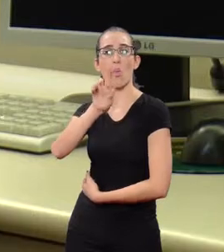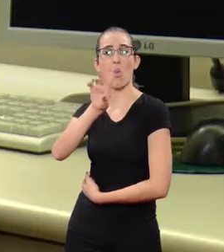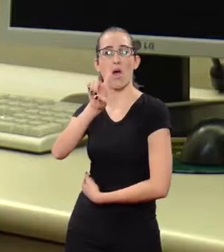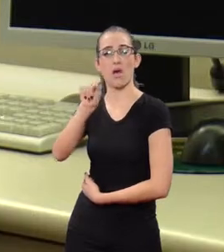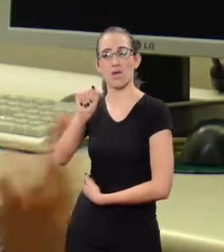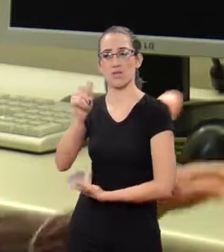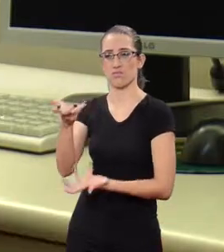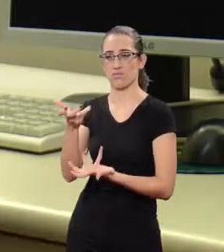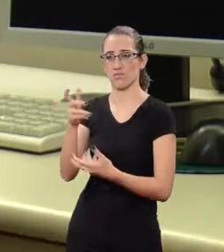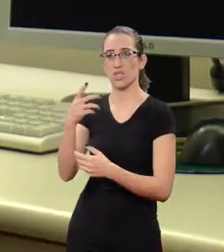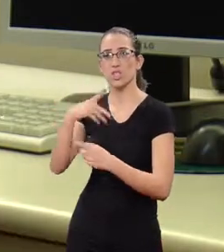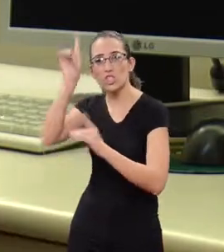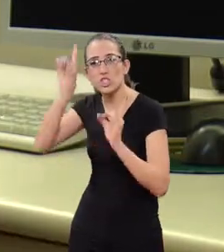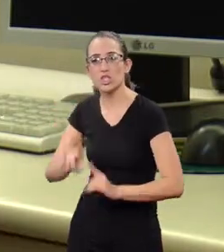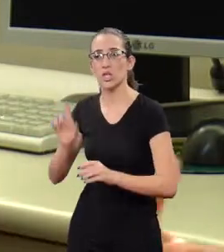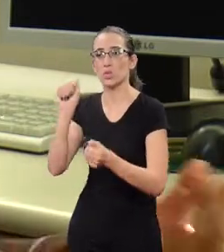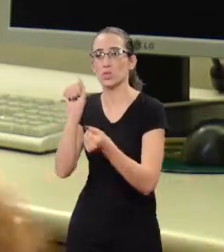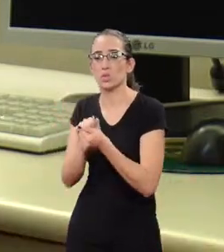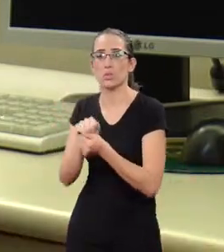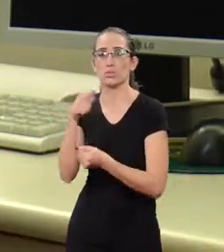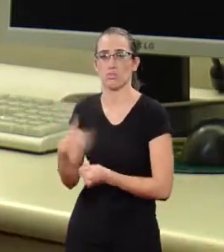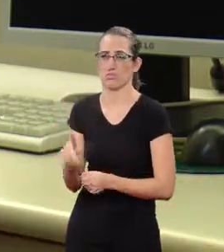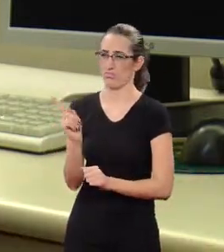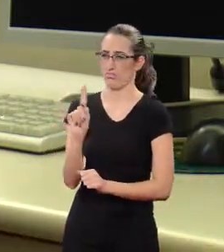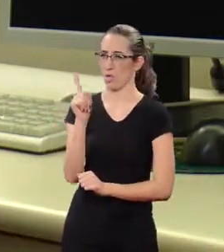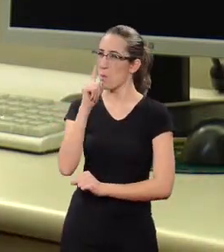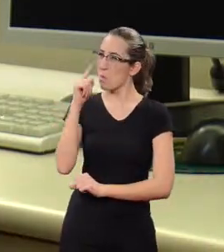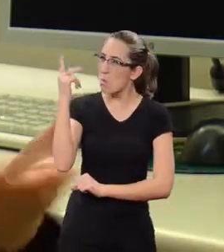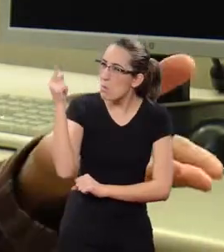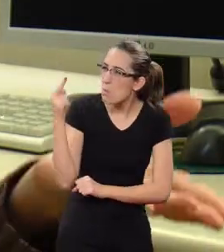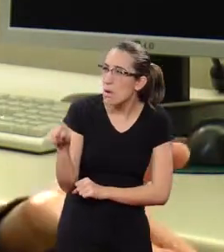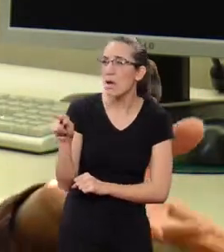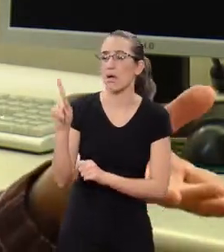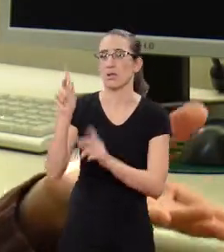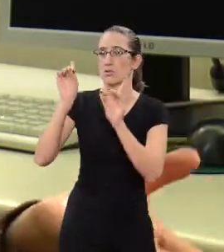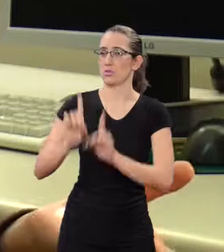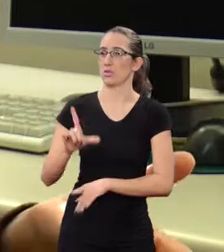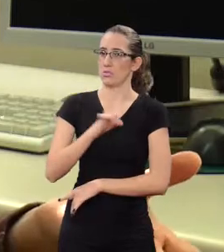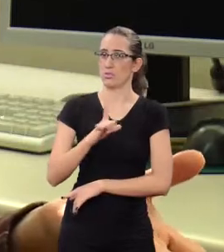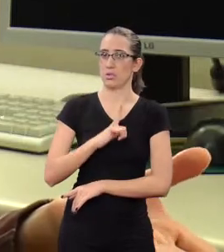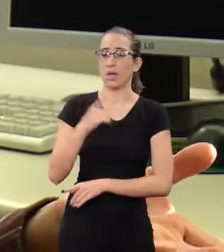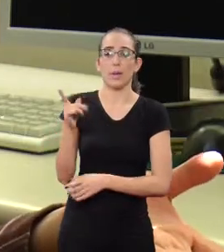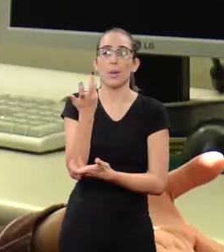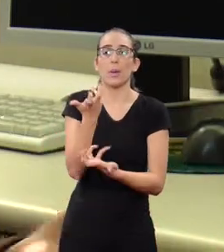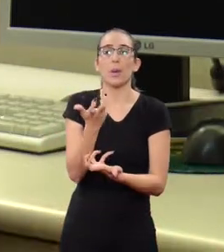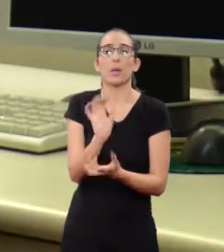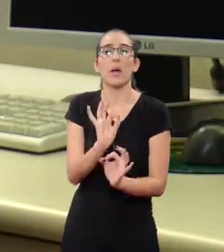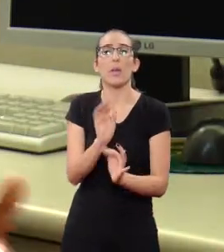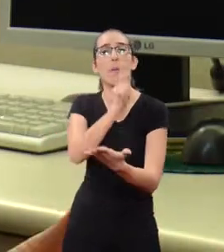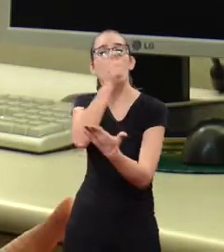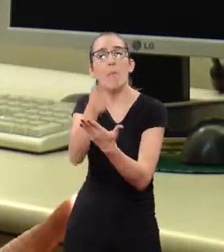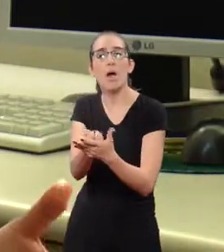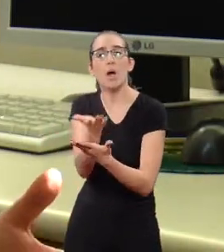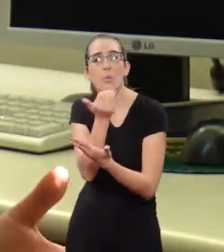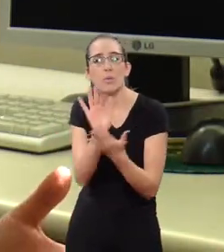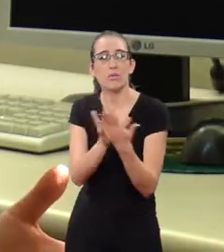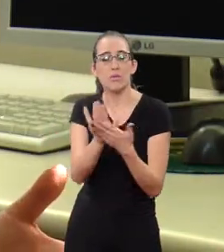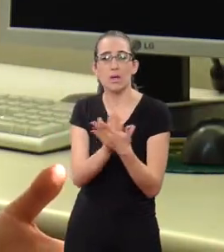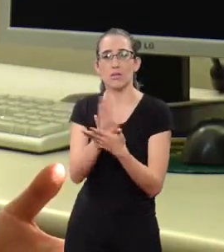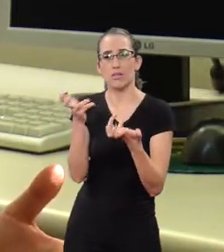She's the mother. I mean, she should be with the child. He was not even paying the alimony and wanted the custody.